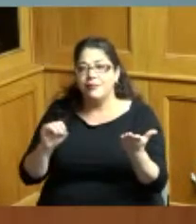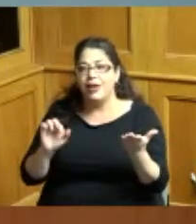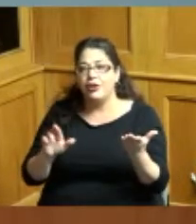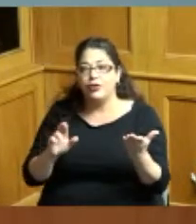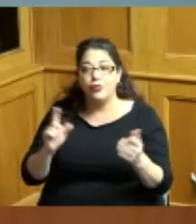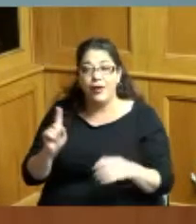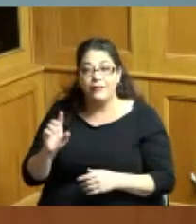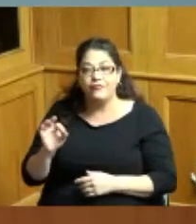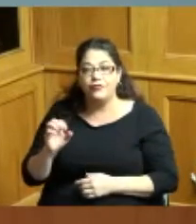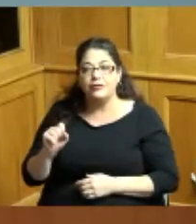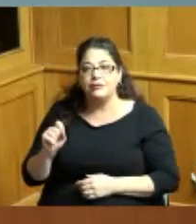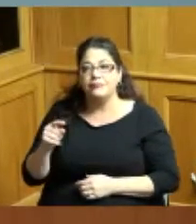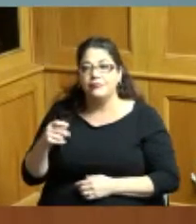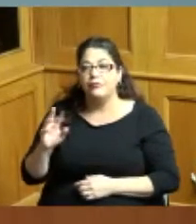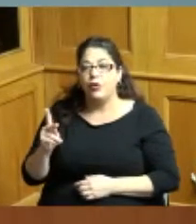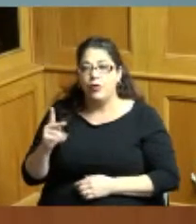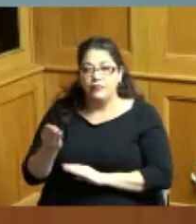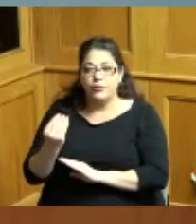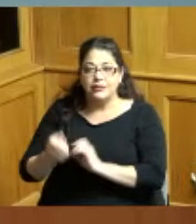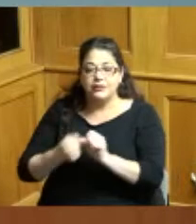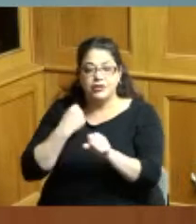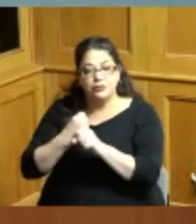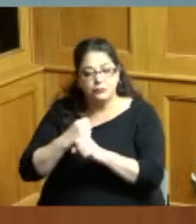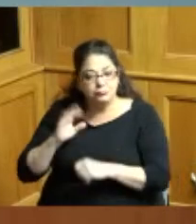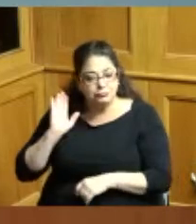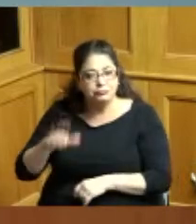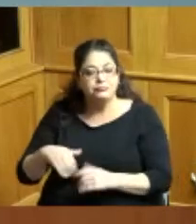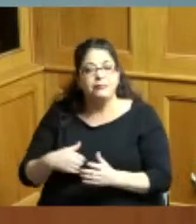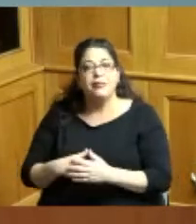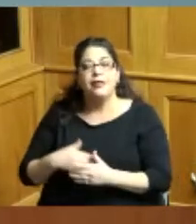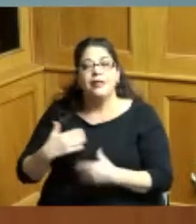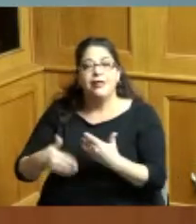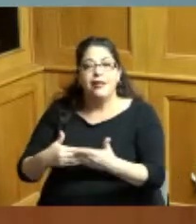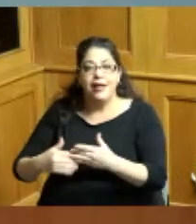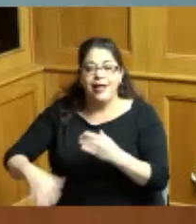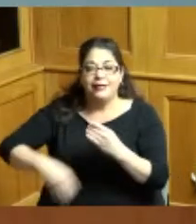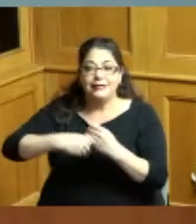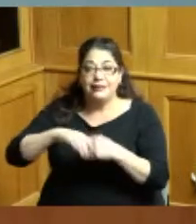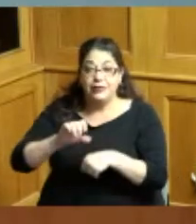a position he held for 14 years and whereas in addition to his position as Mayor